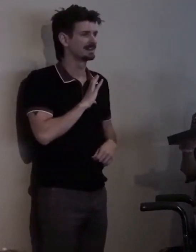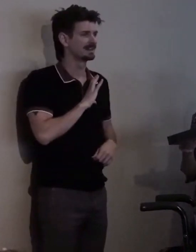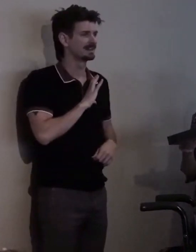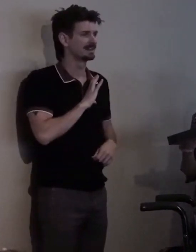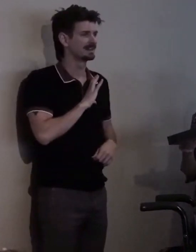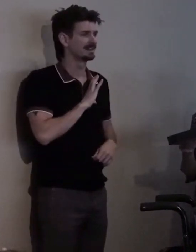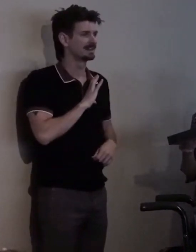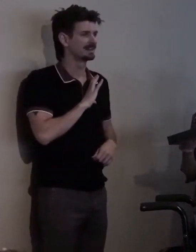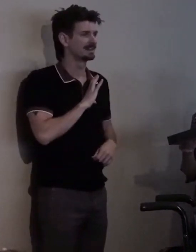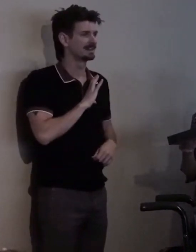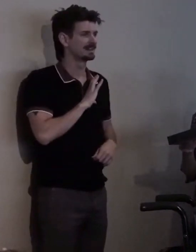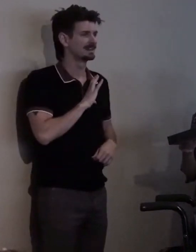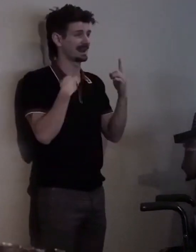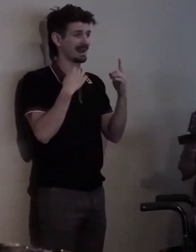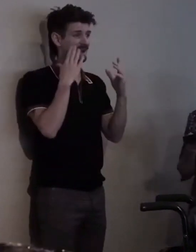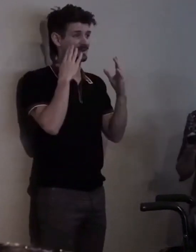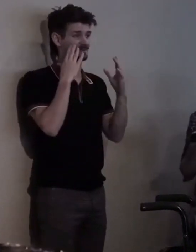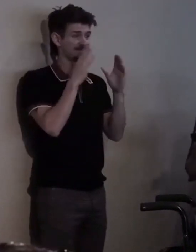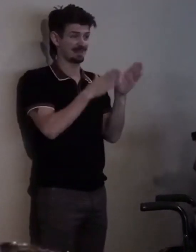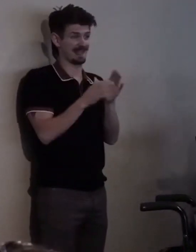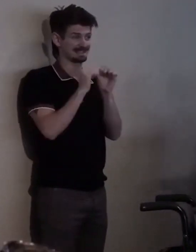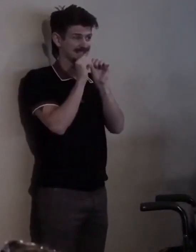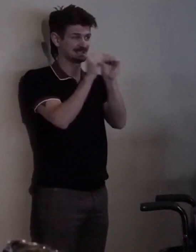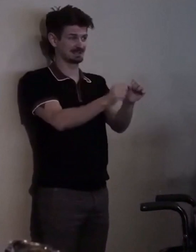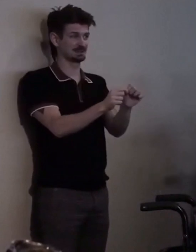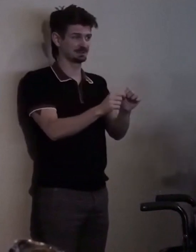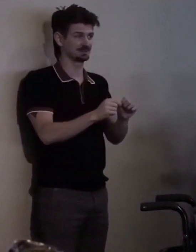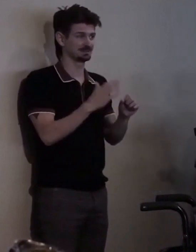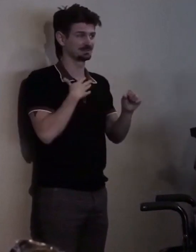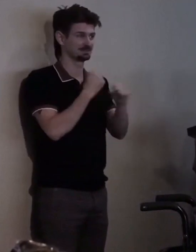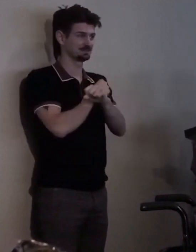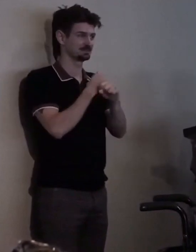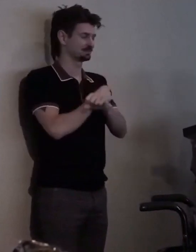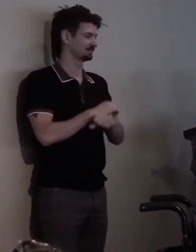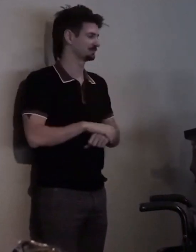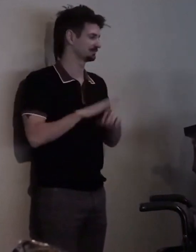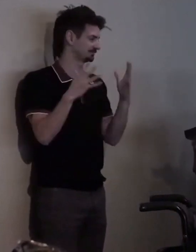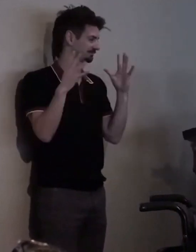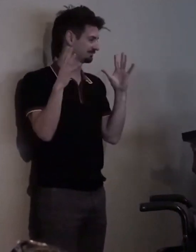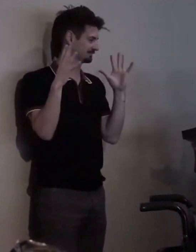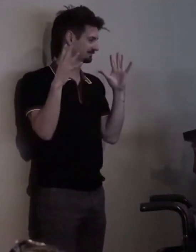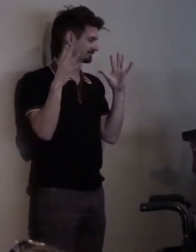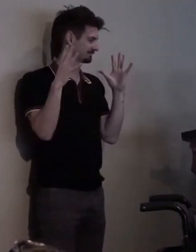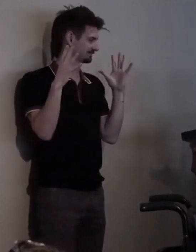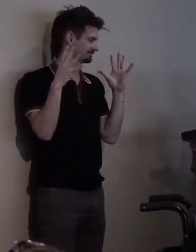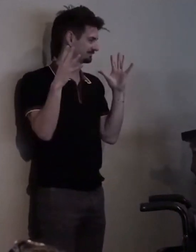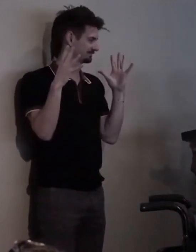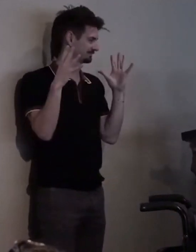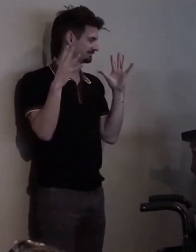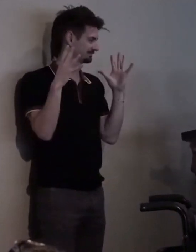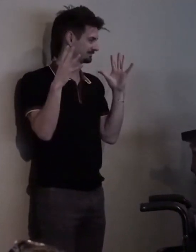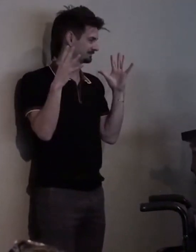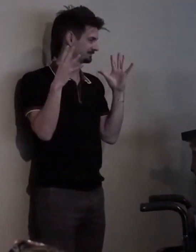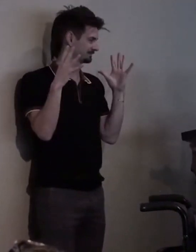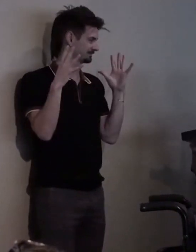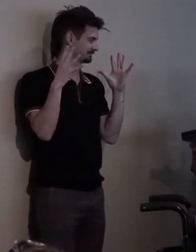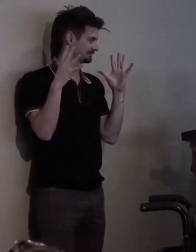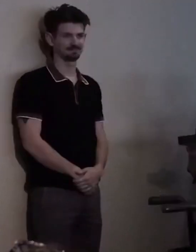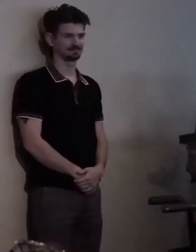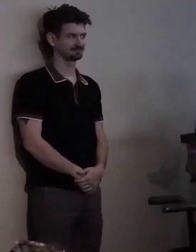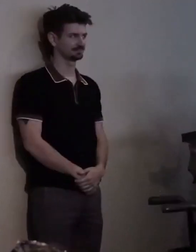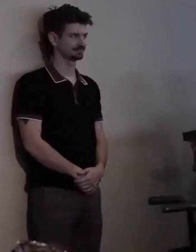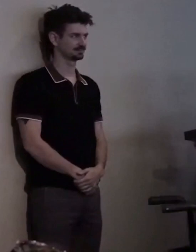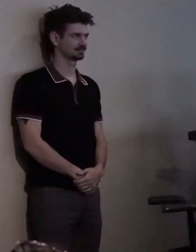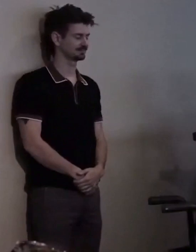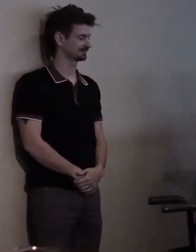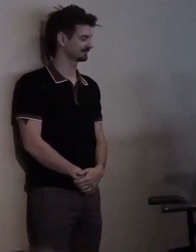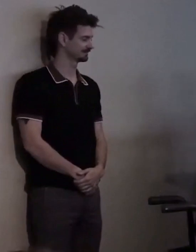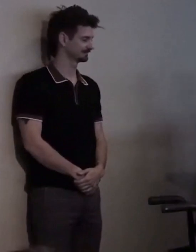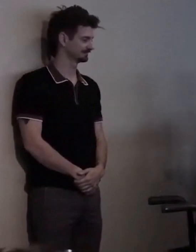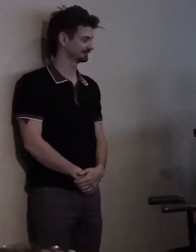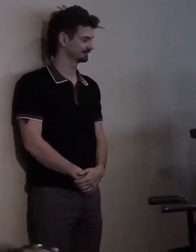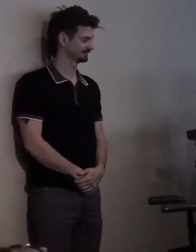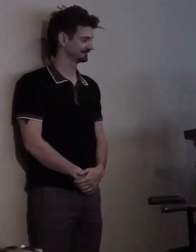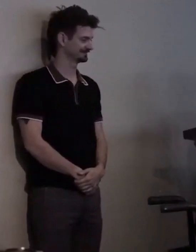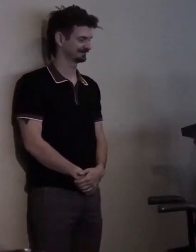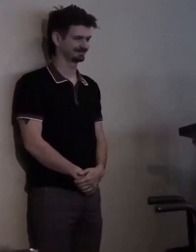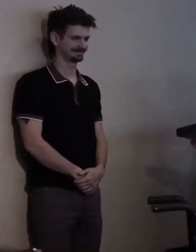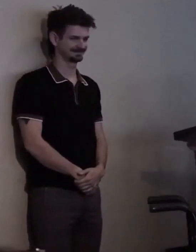so, [public clapping]